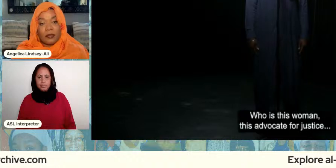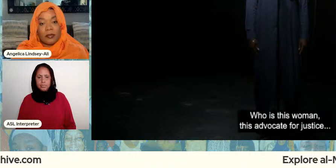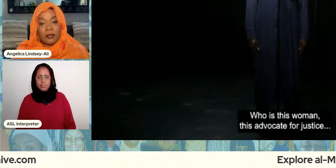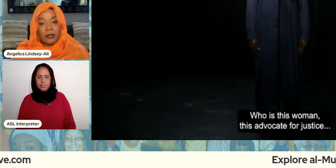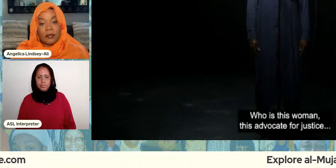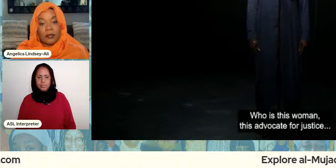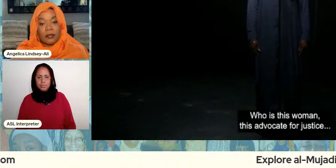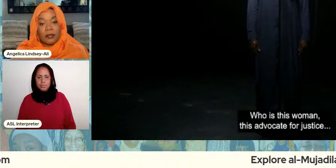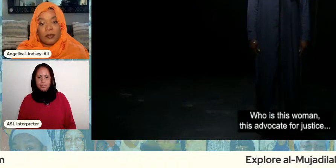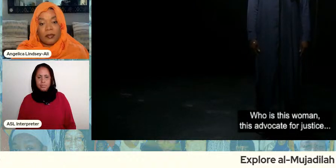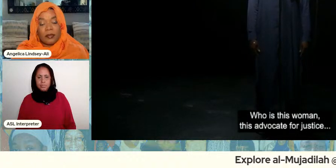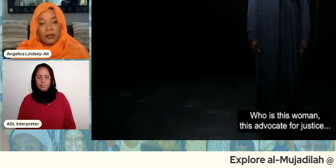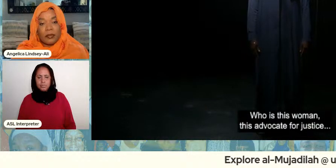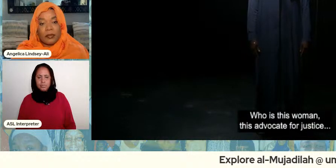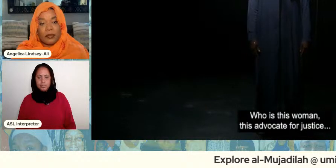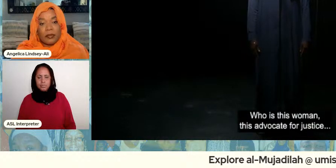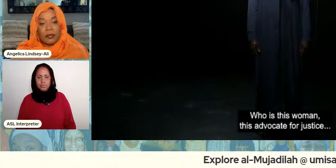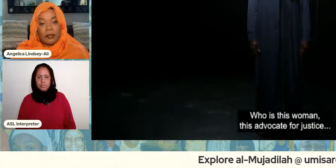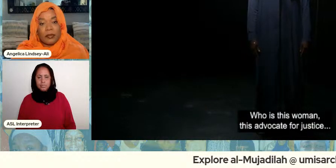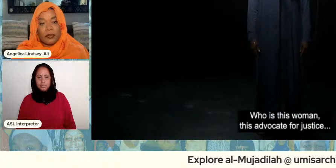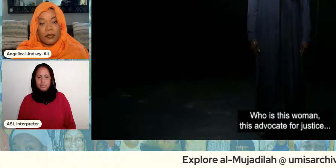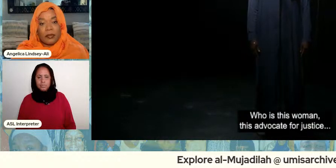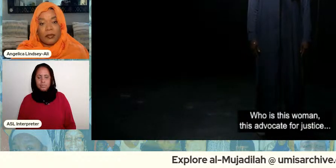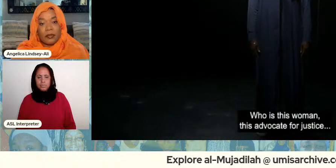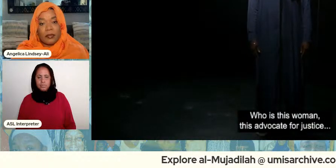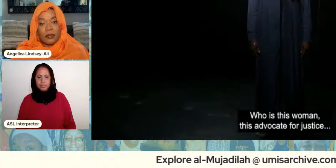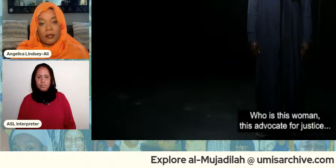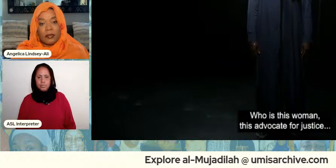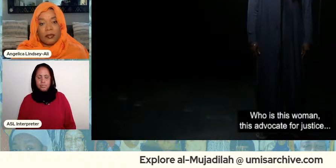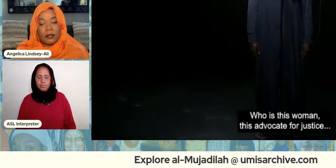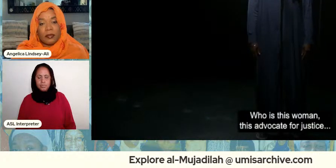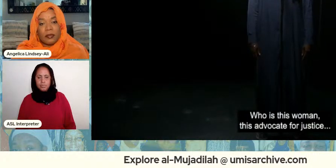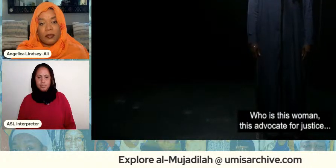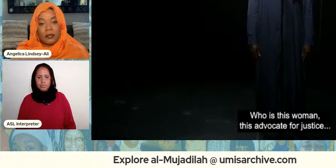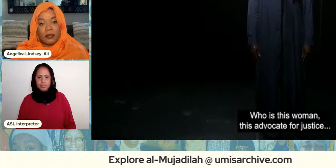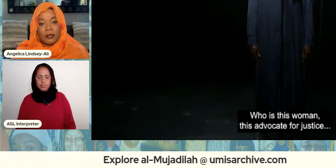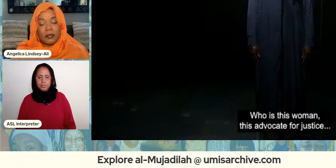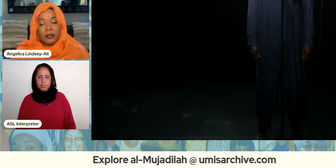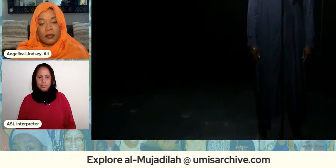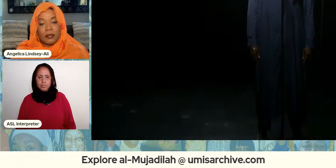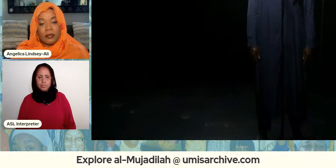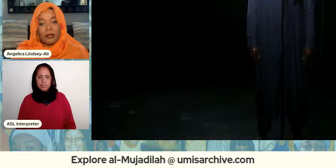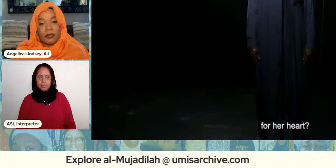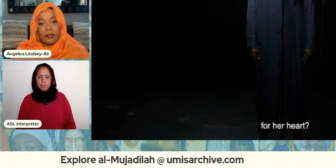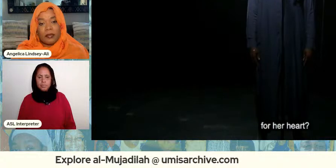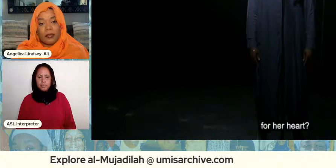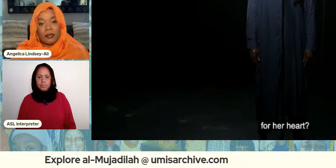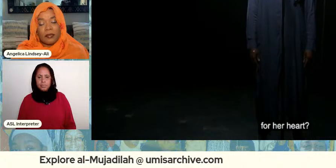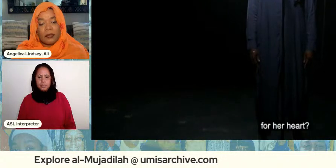who is this woman this advocate for justice for her heart